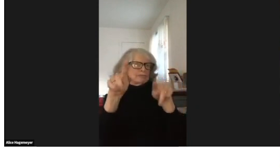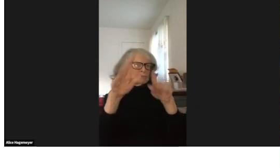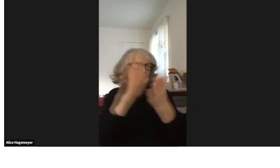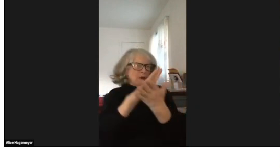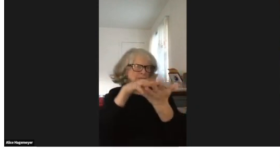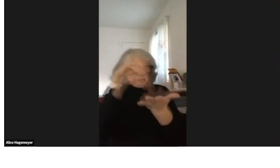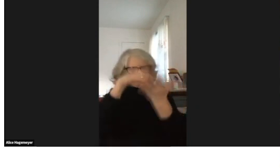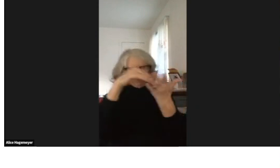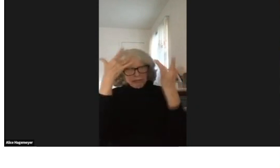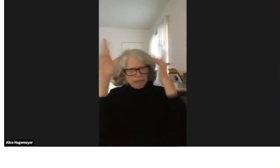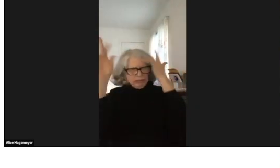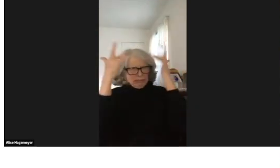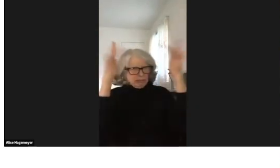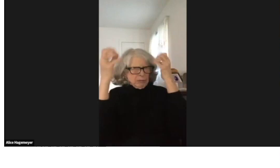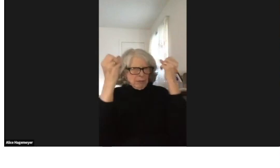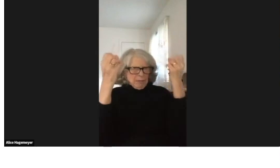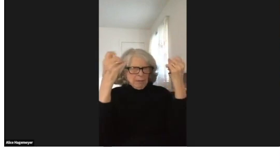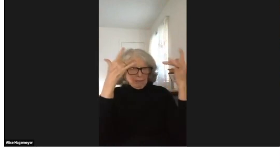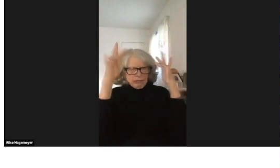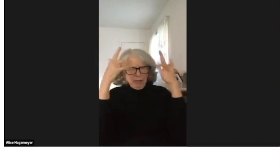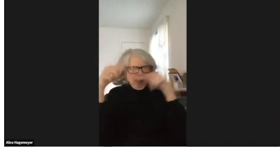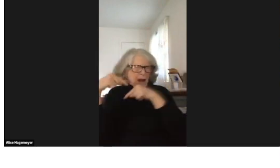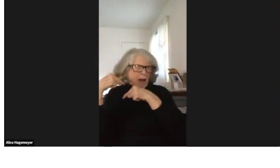Many deaf people went to this school,